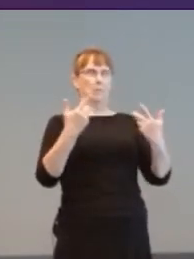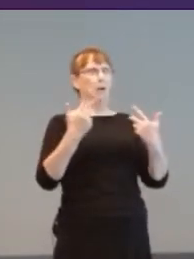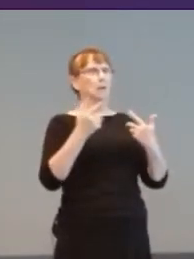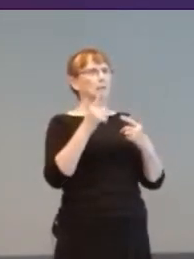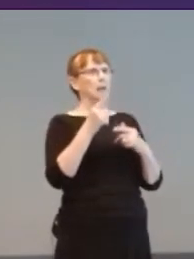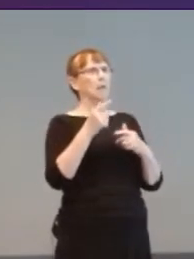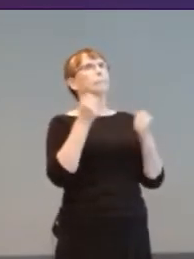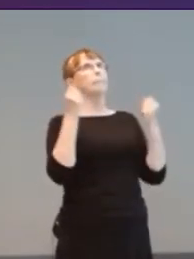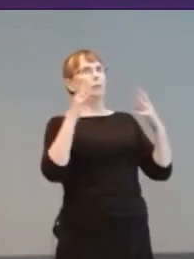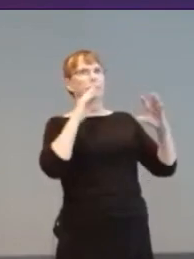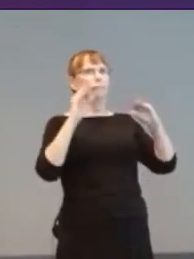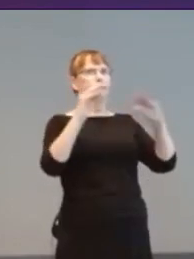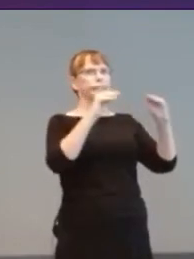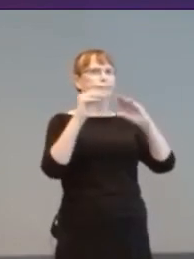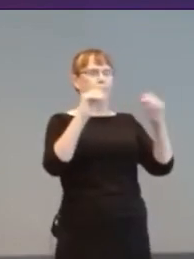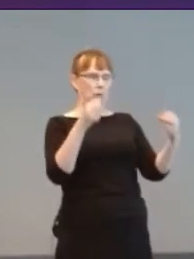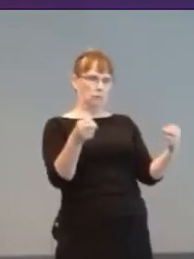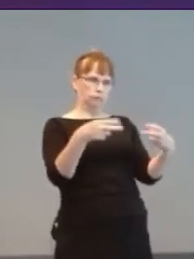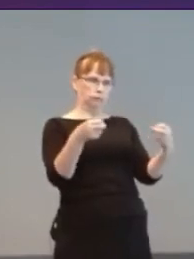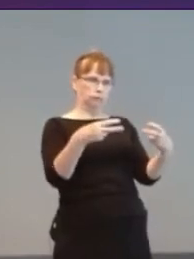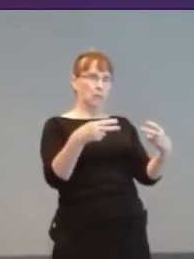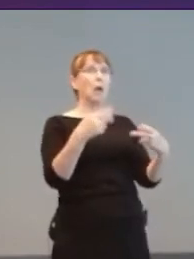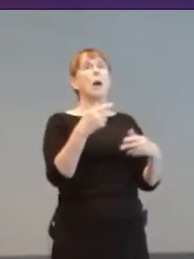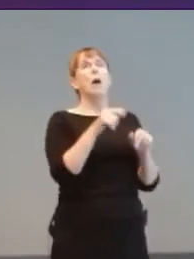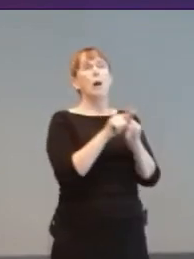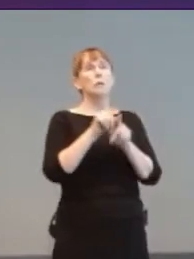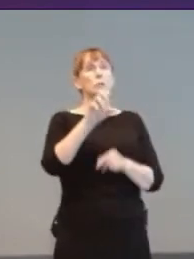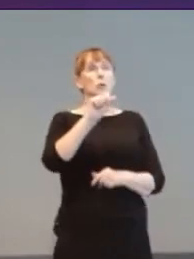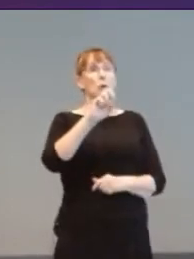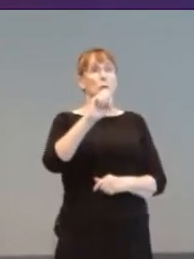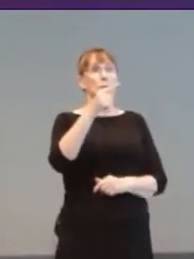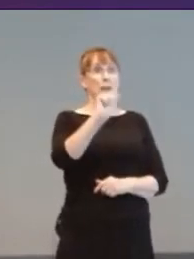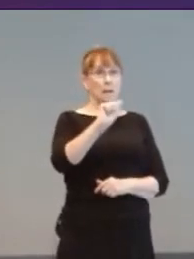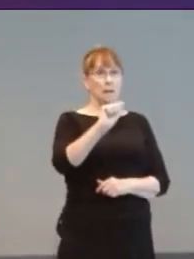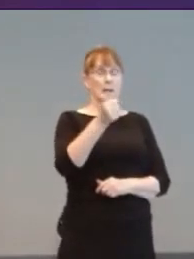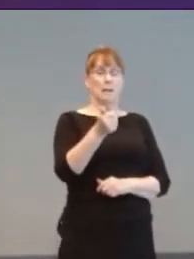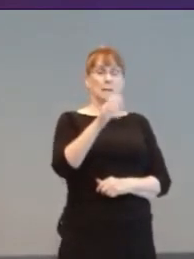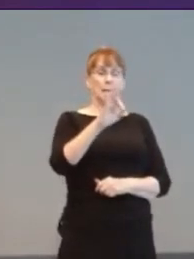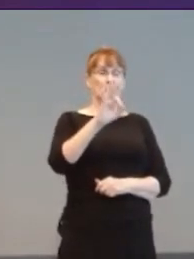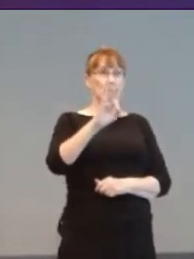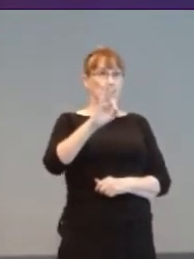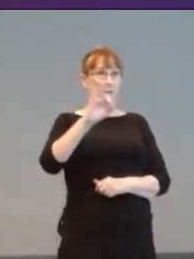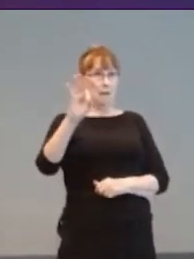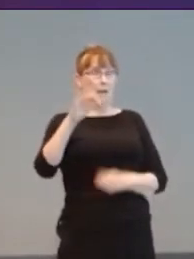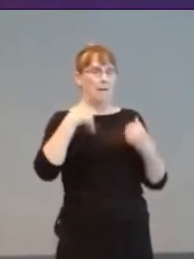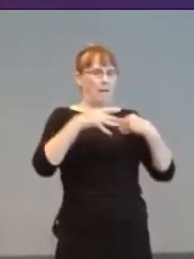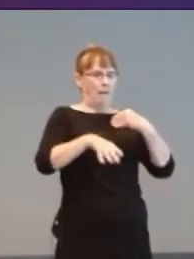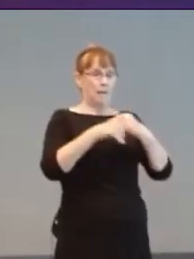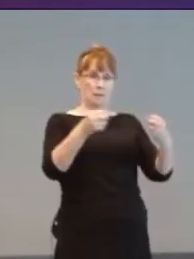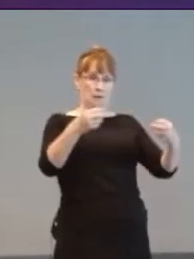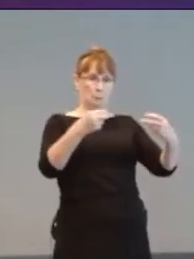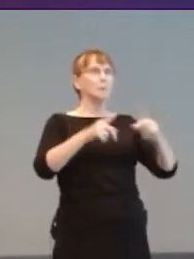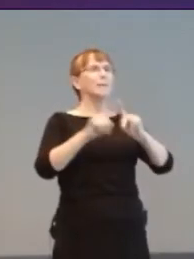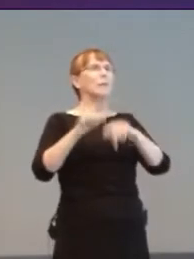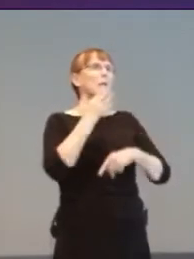Colour-coded subtitles in SEGA’s Shenmue in 1999 helped players tell who was speaking.